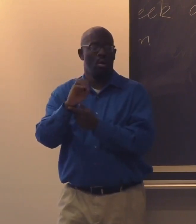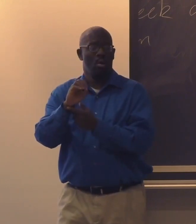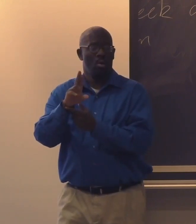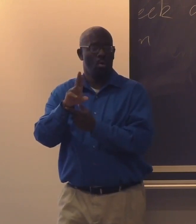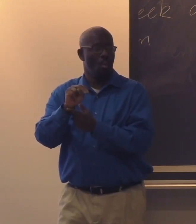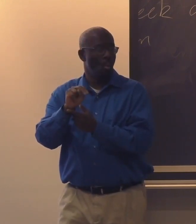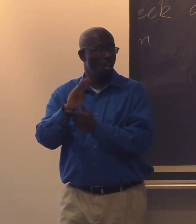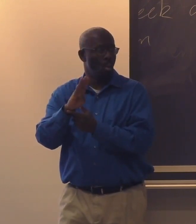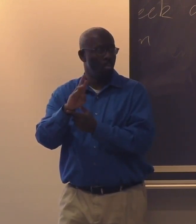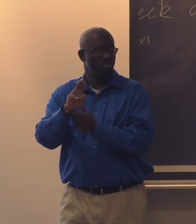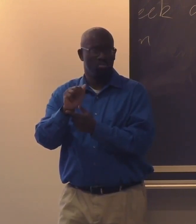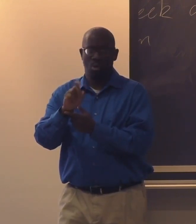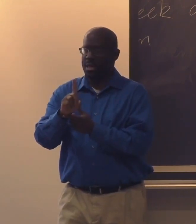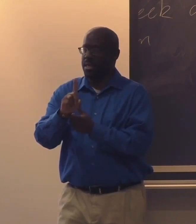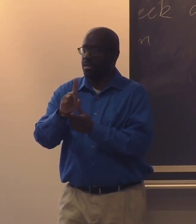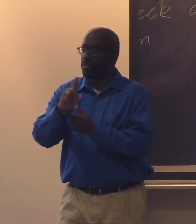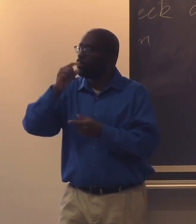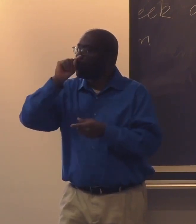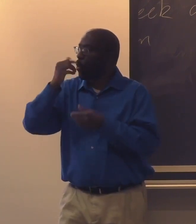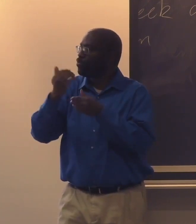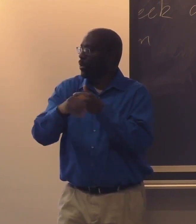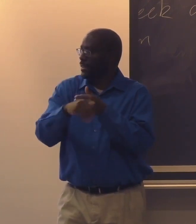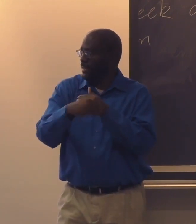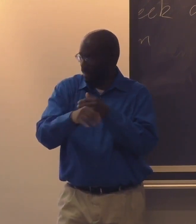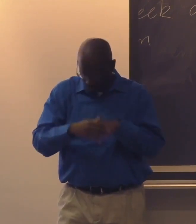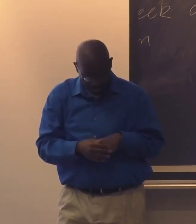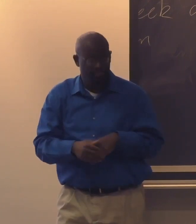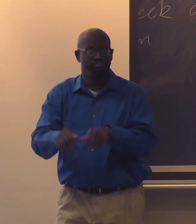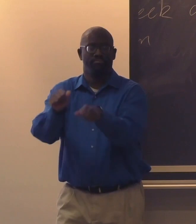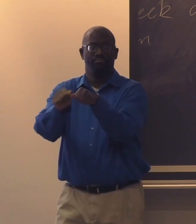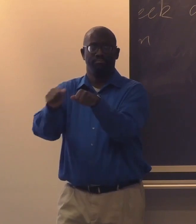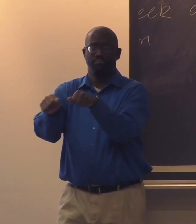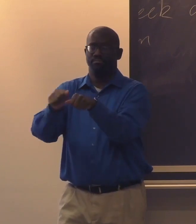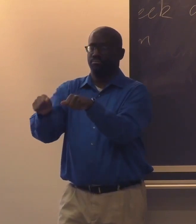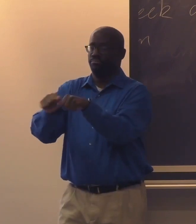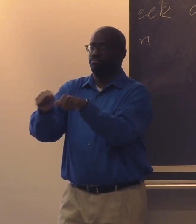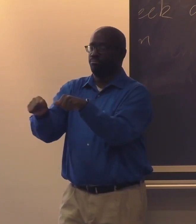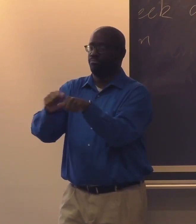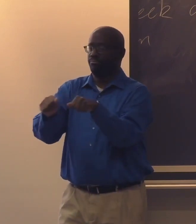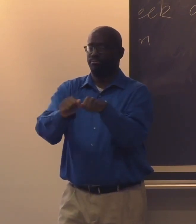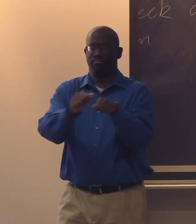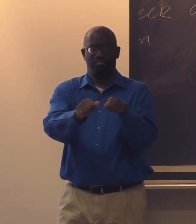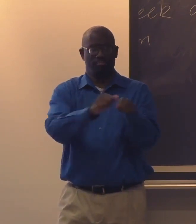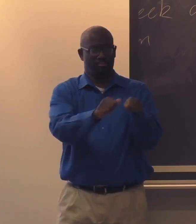The first sign I'm going to show you is for cornbread. This is the sign for cornbread.